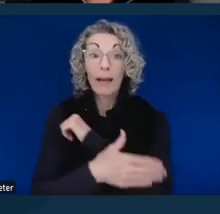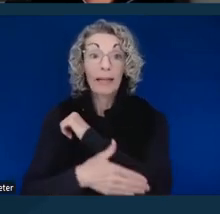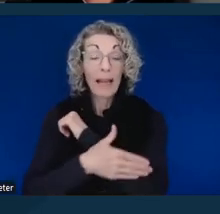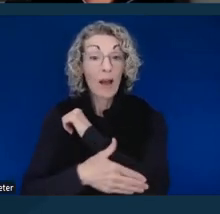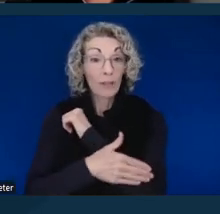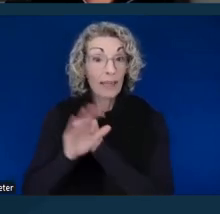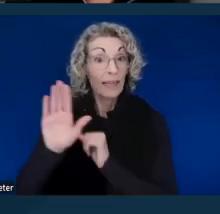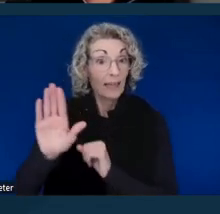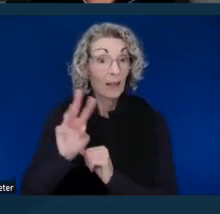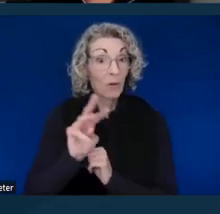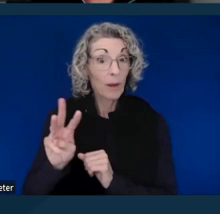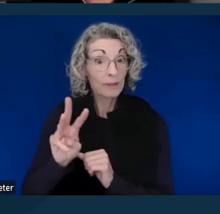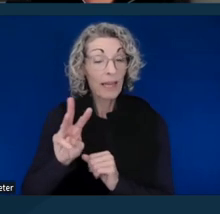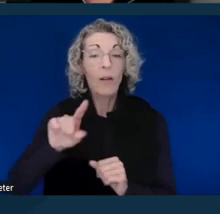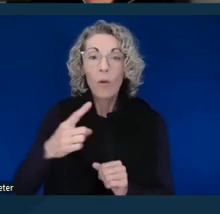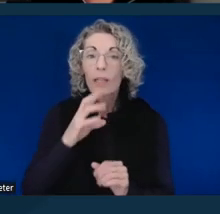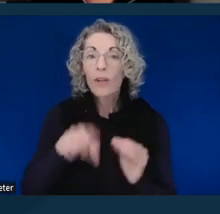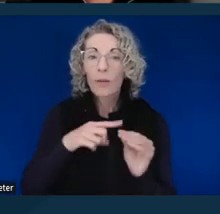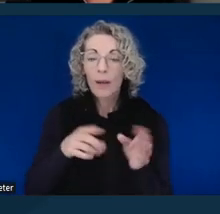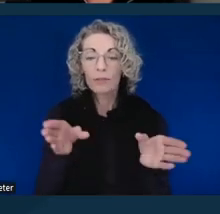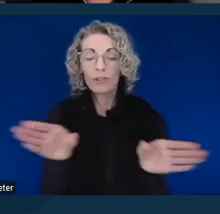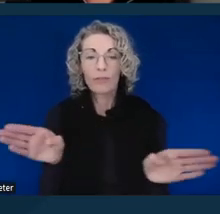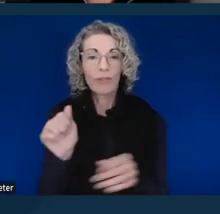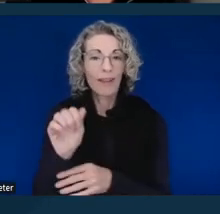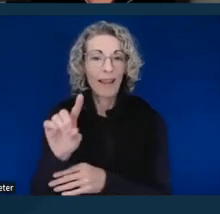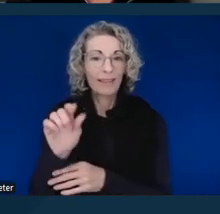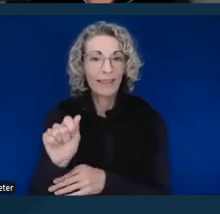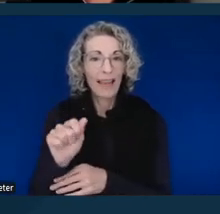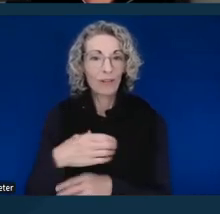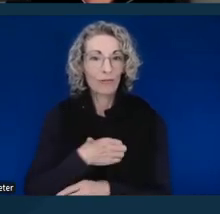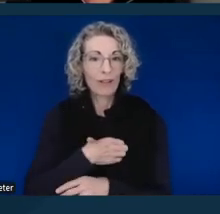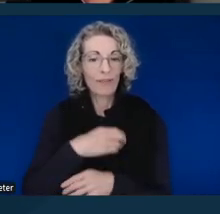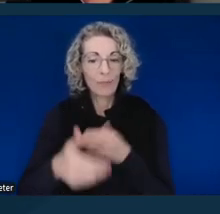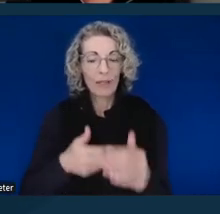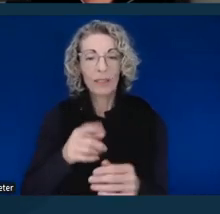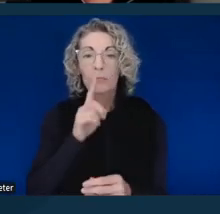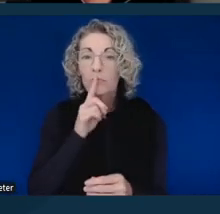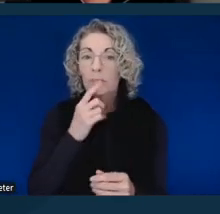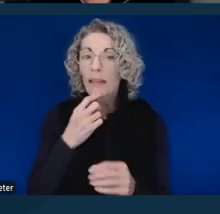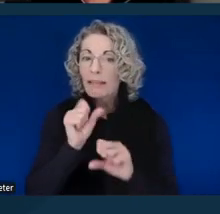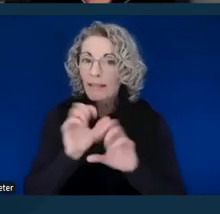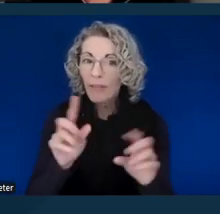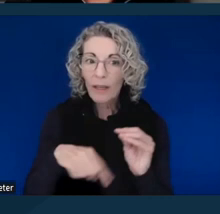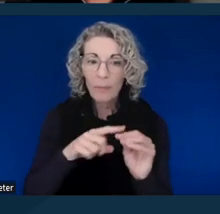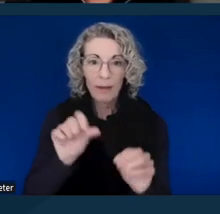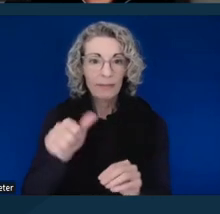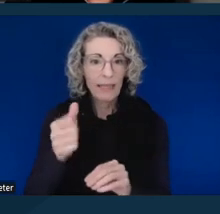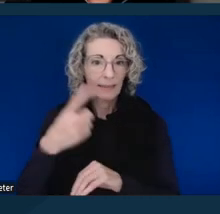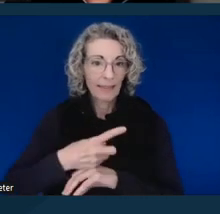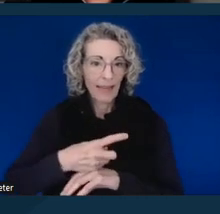their general ADA grievance process. It has nothing on the 10 day timeline. Next slide, please.